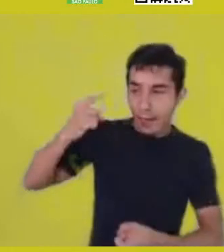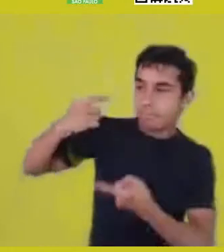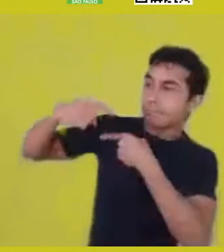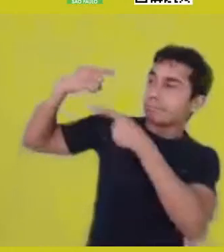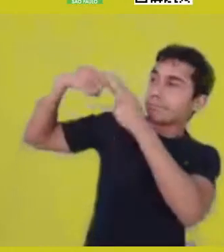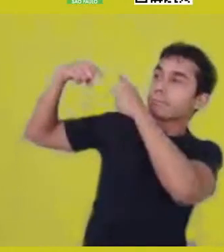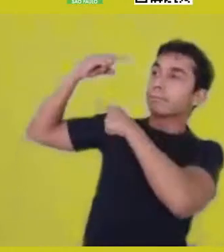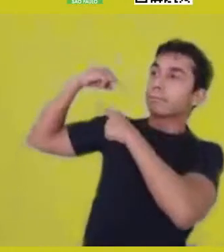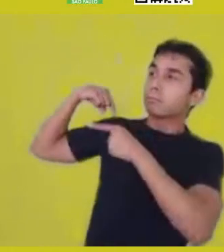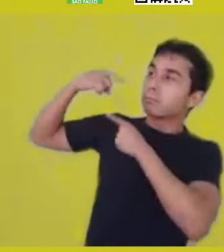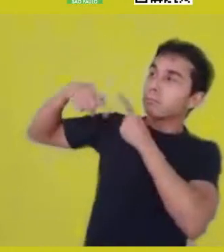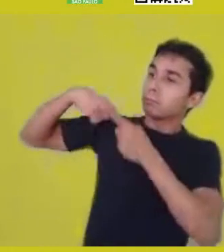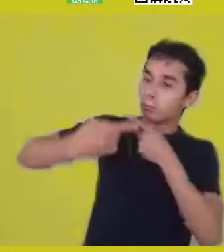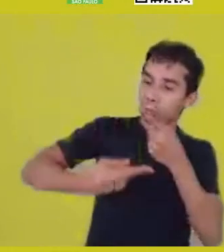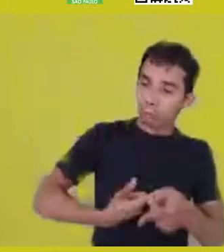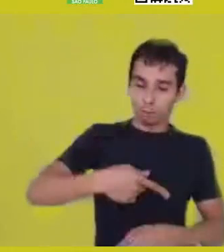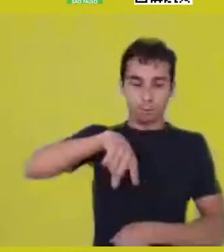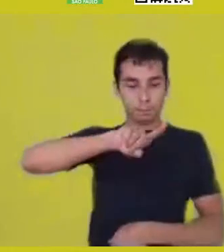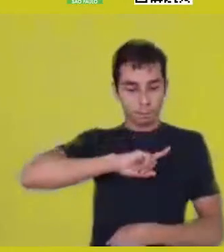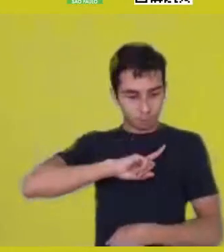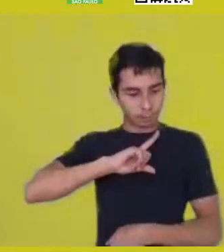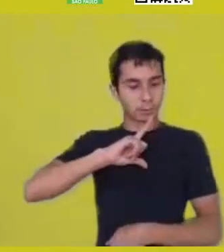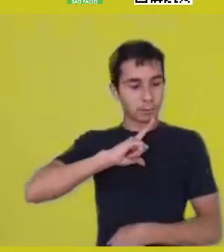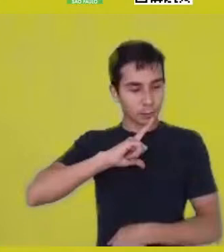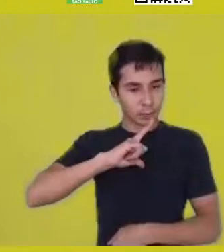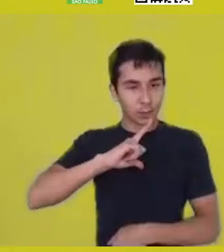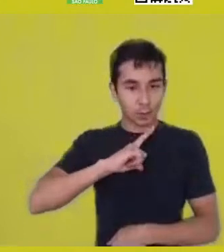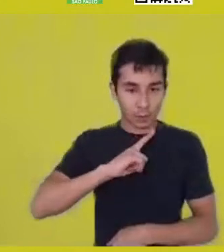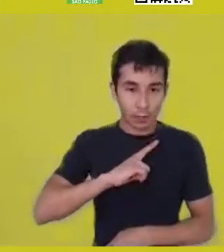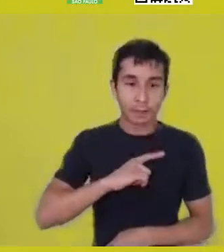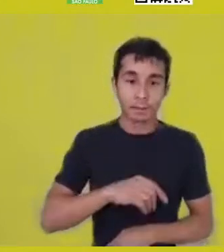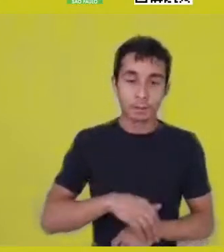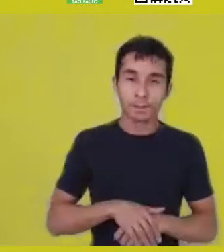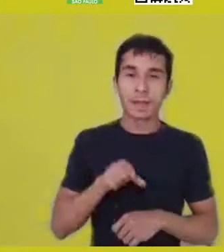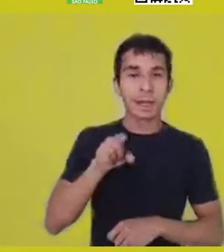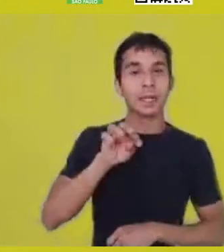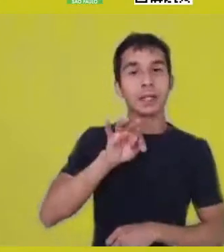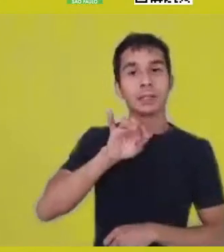that draws this ontology. I loved it when Tiganá presented this notion